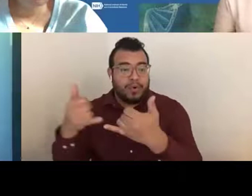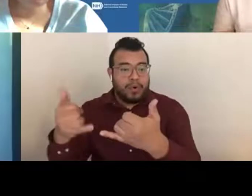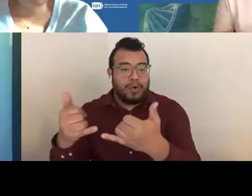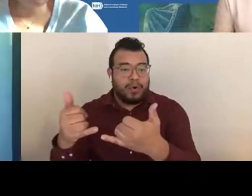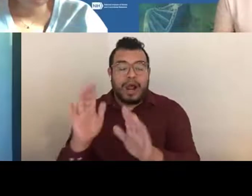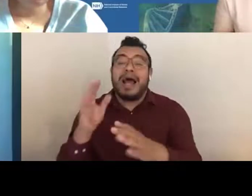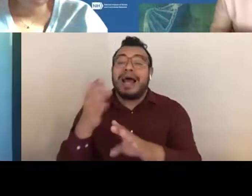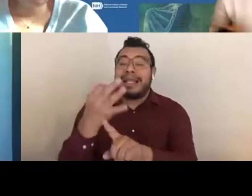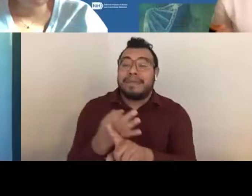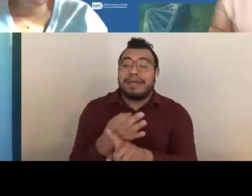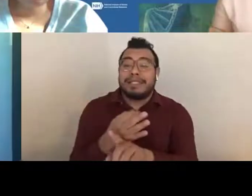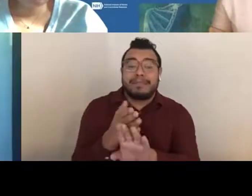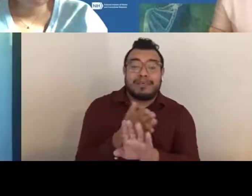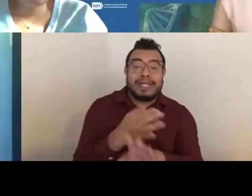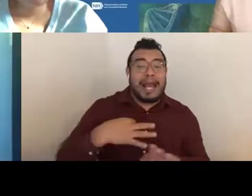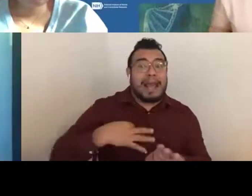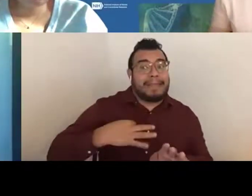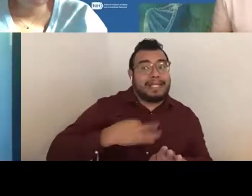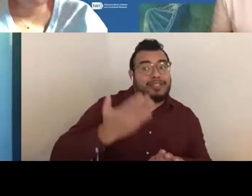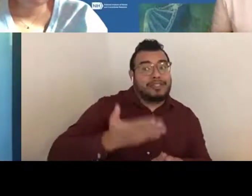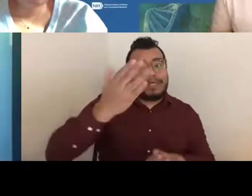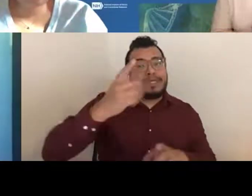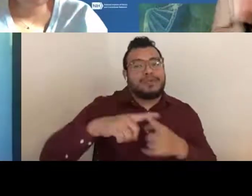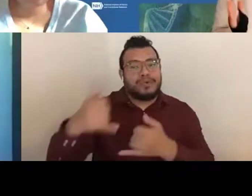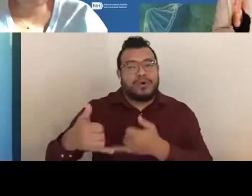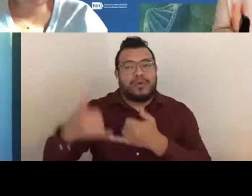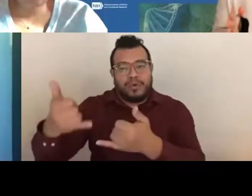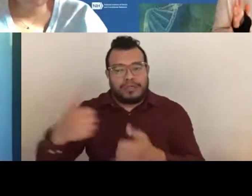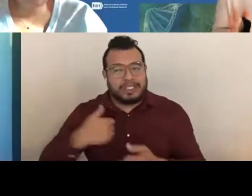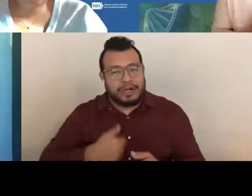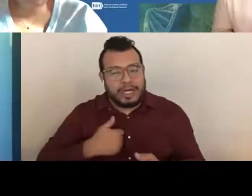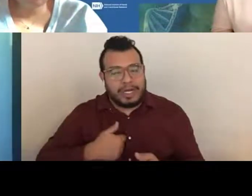So when you submit the application to a potential award, that's the 9 month period,